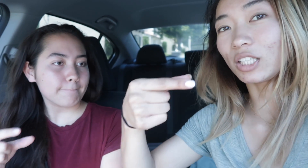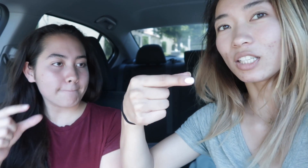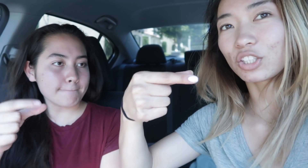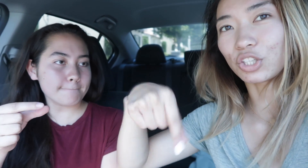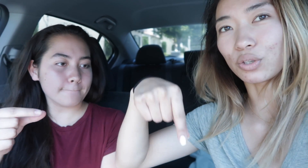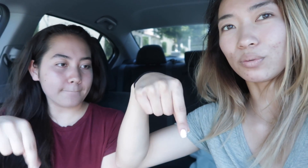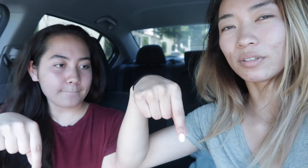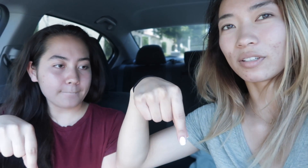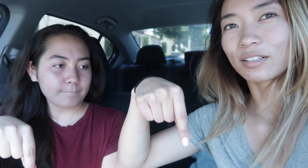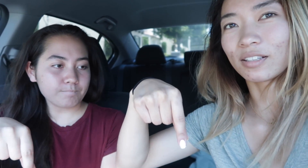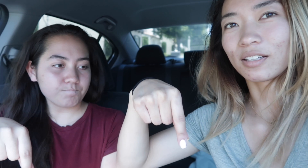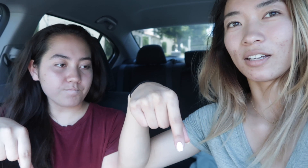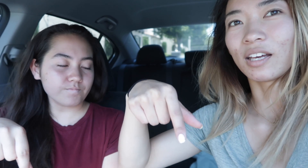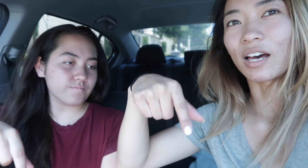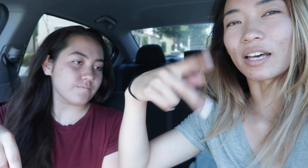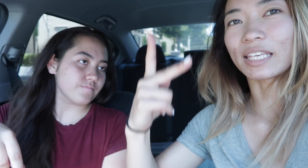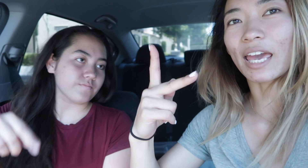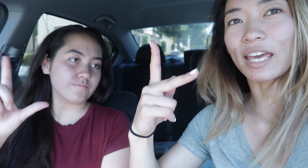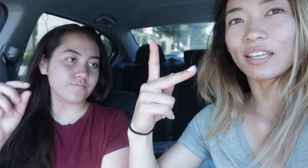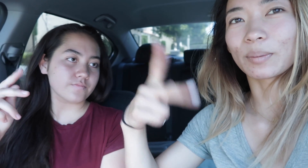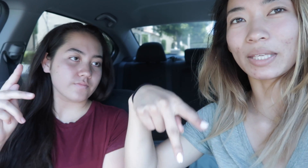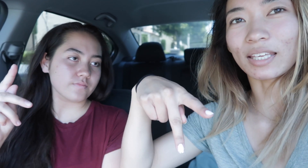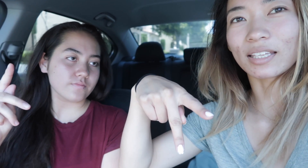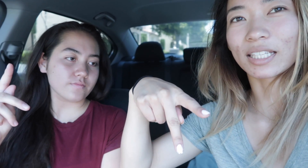so 'g' 'q' 'k' 'p'